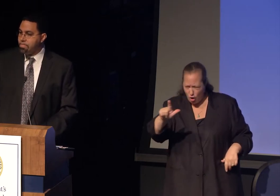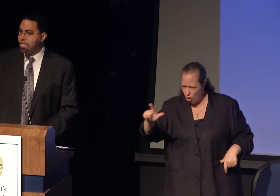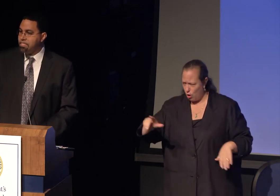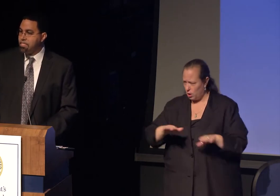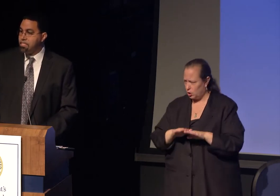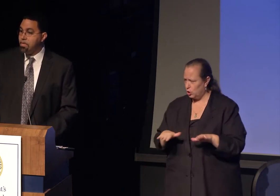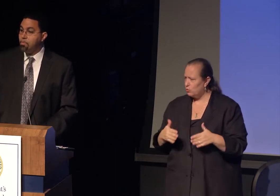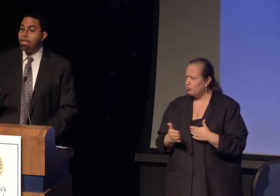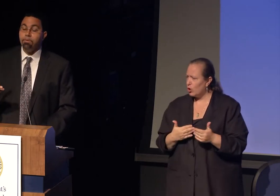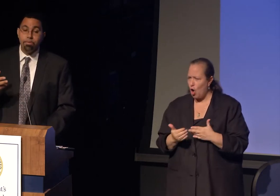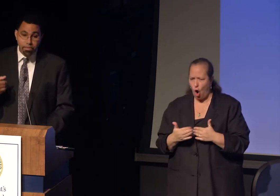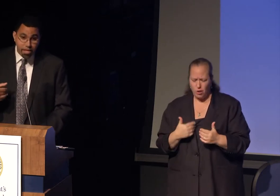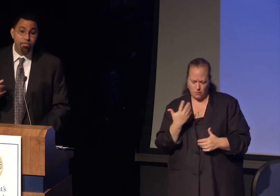regardless of their circumstances.